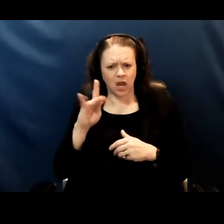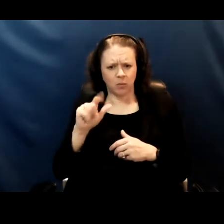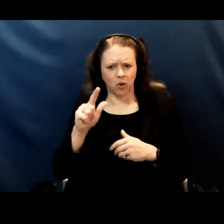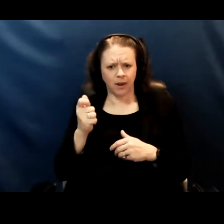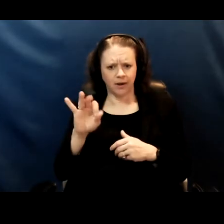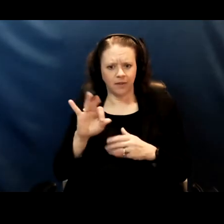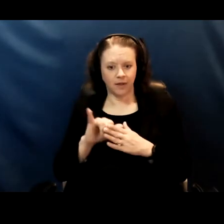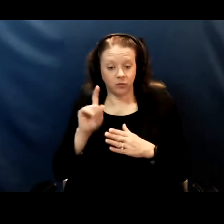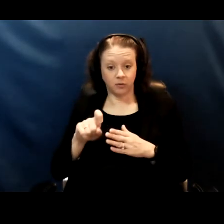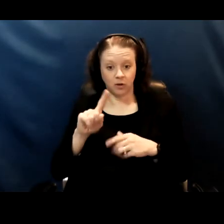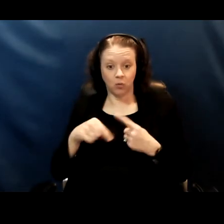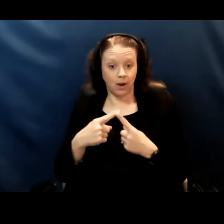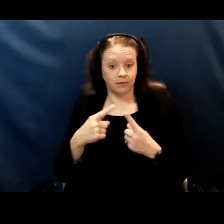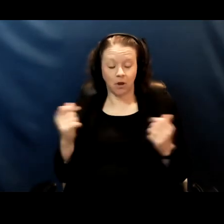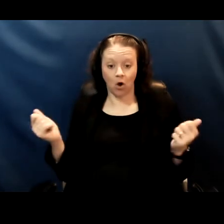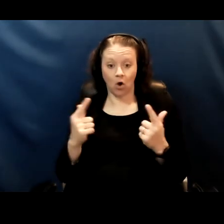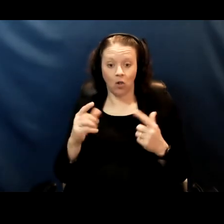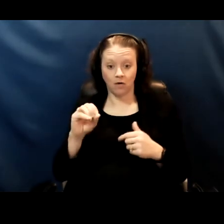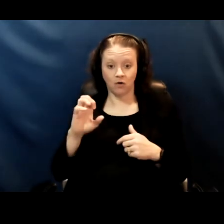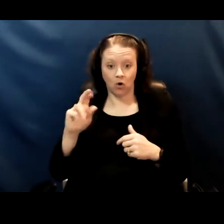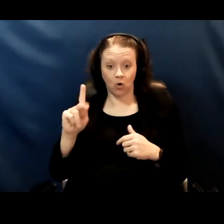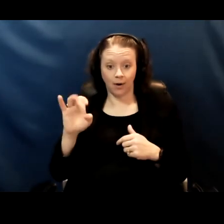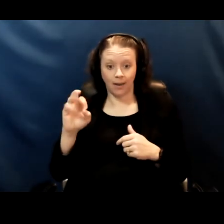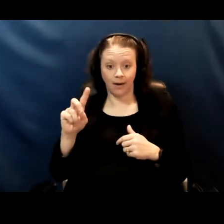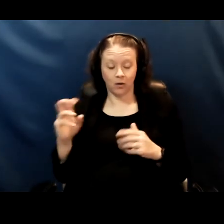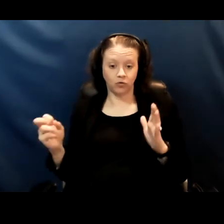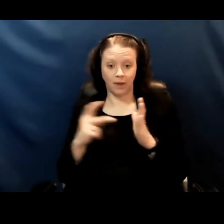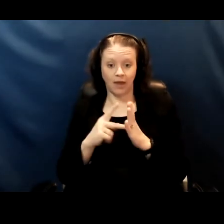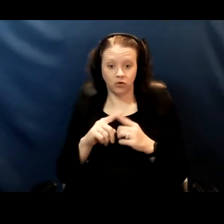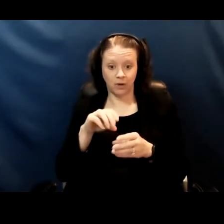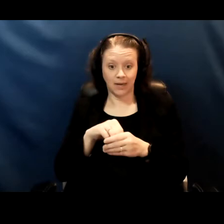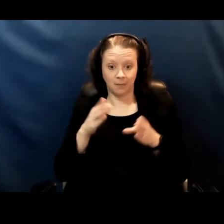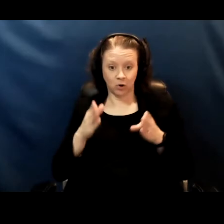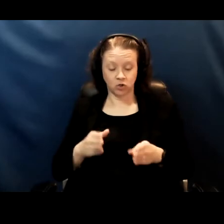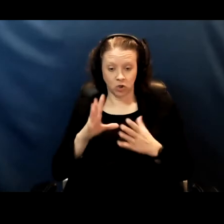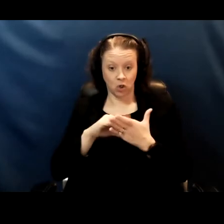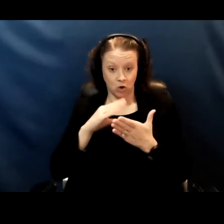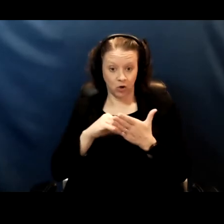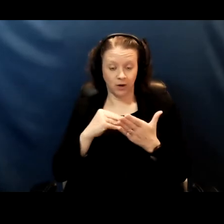that all of Oakland goes back to in-person learning or most of Oakland goes back to in-person learning.